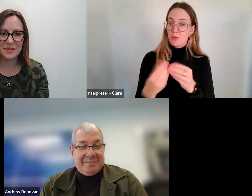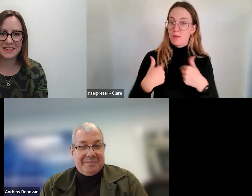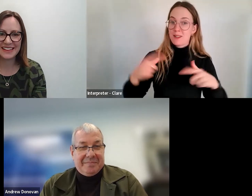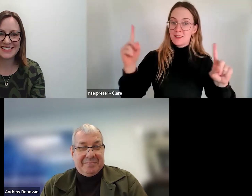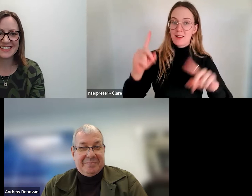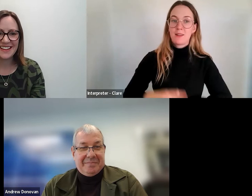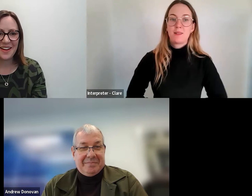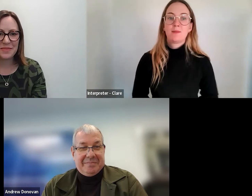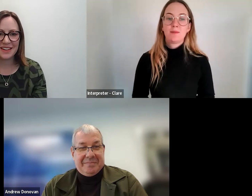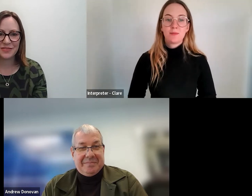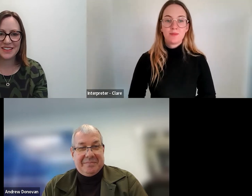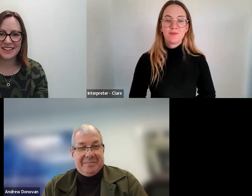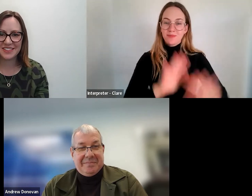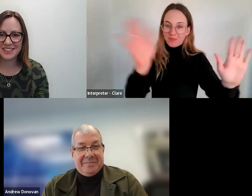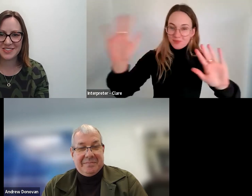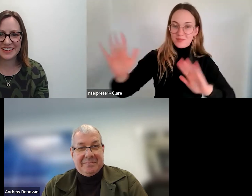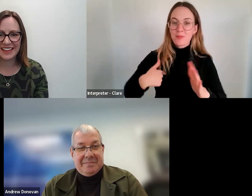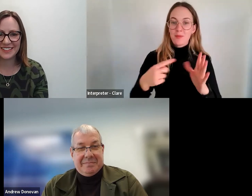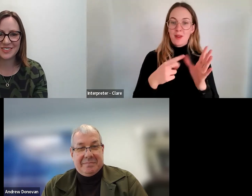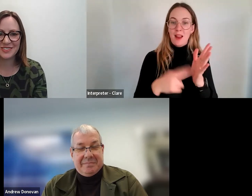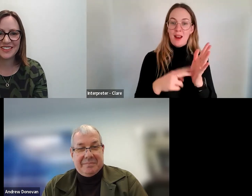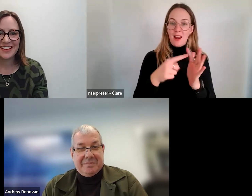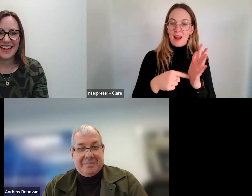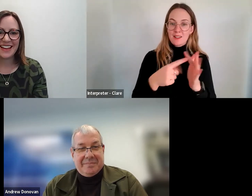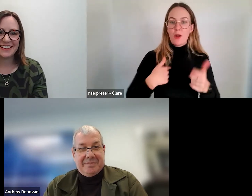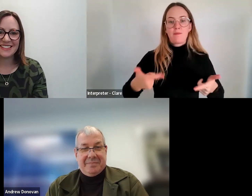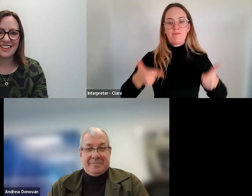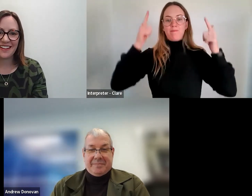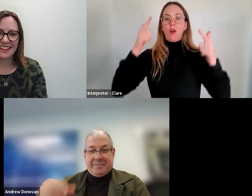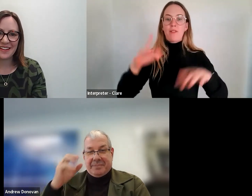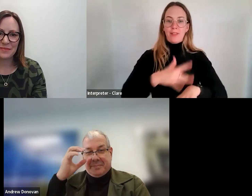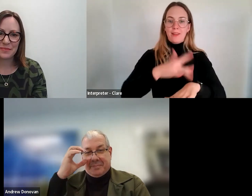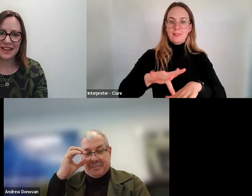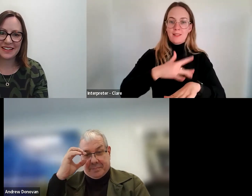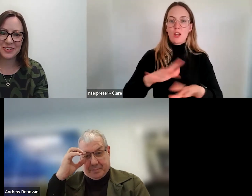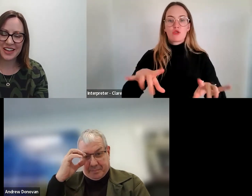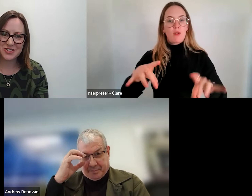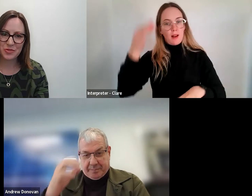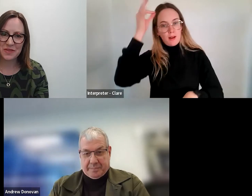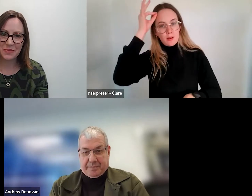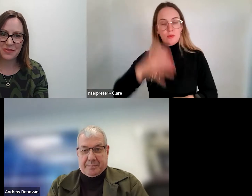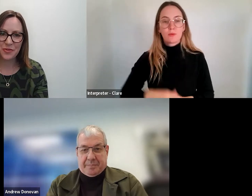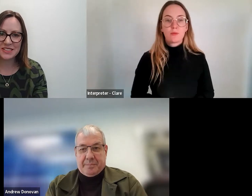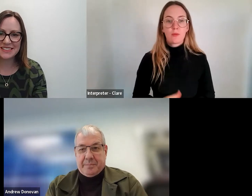I'm Annette. I'm the Head of Theatre here at the Australia Council, and I am a Caucasian woman in my 40s.